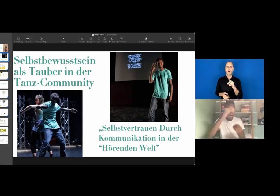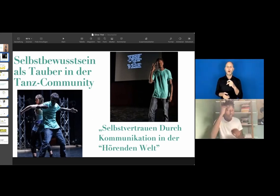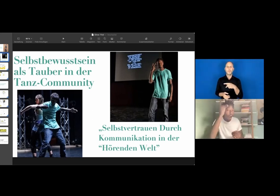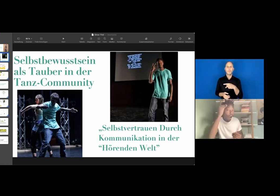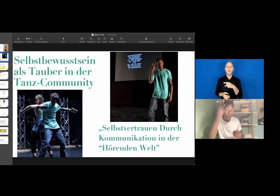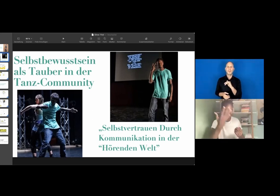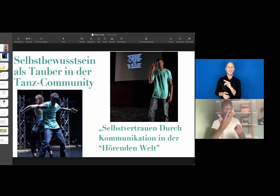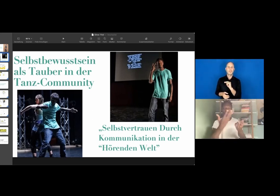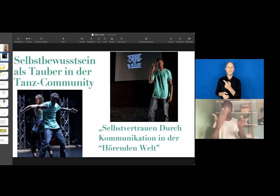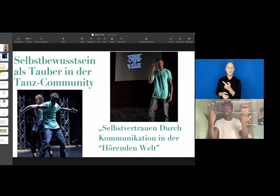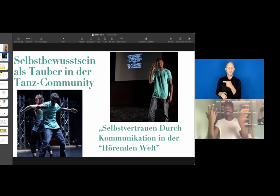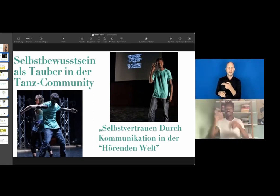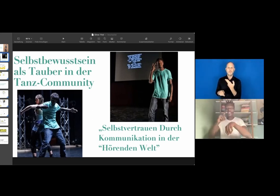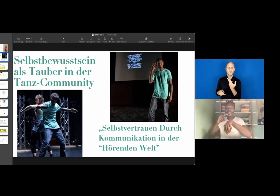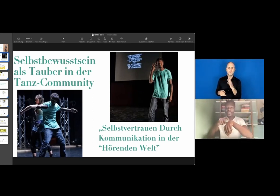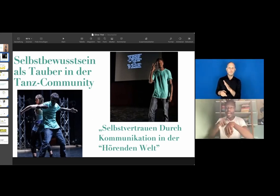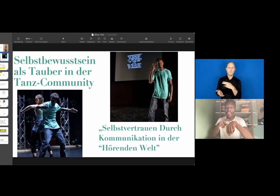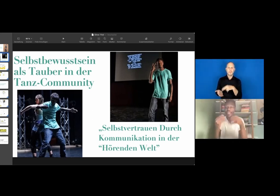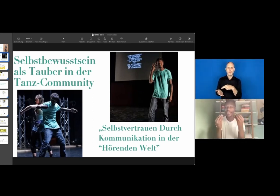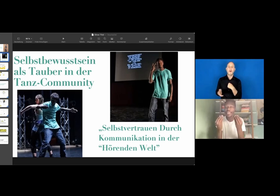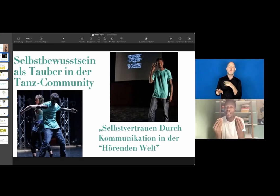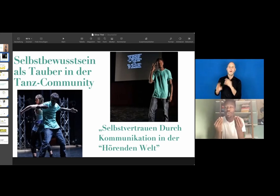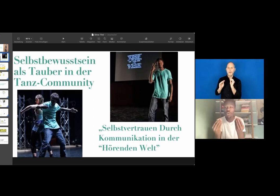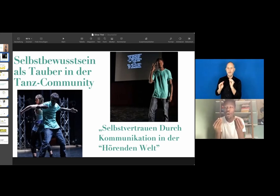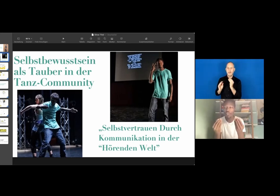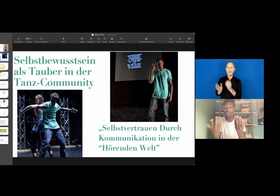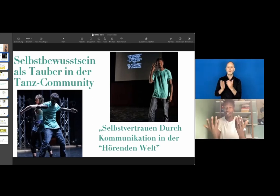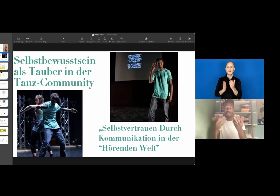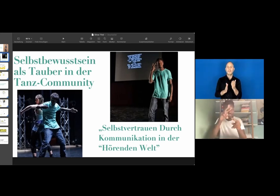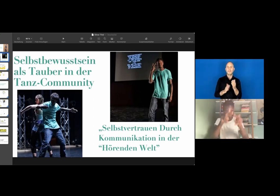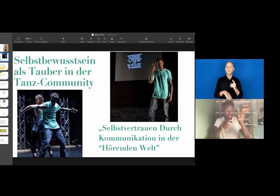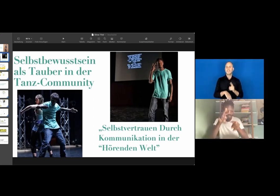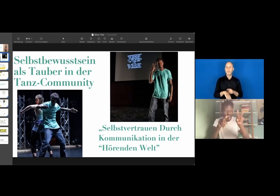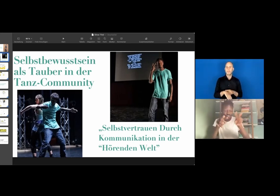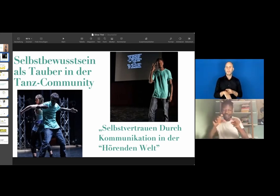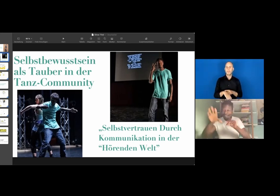And what I have done so far is join as many workshops as possible.